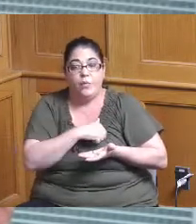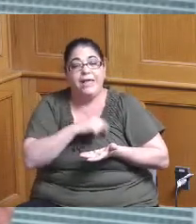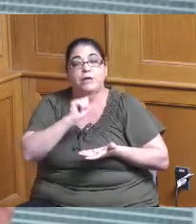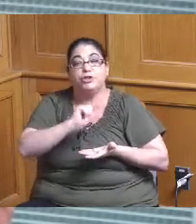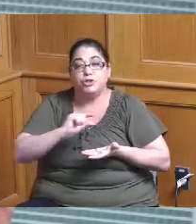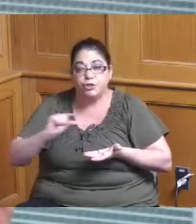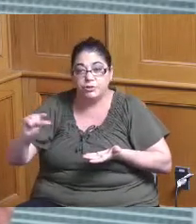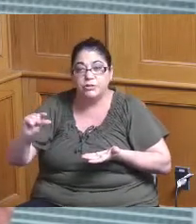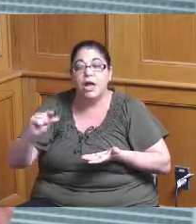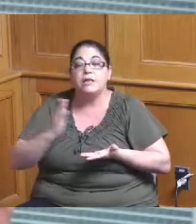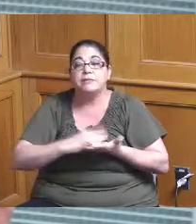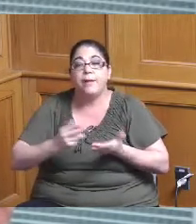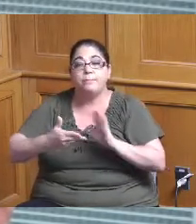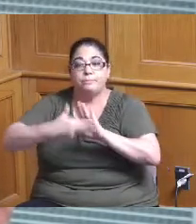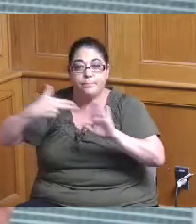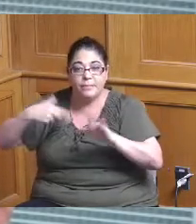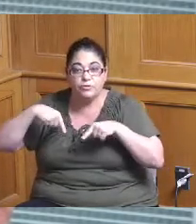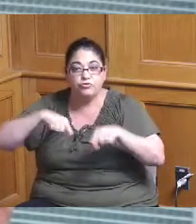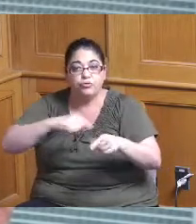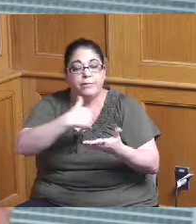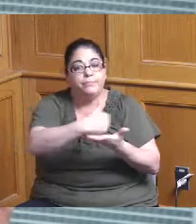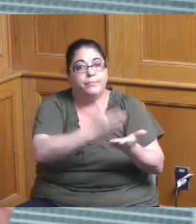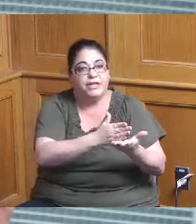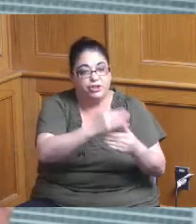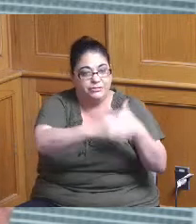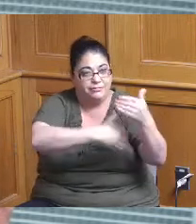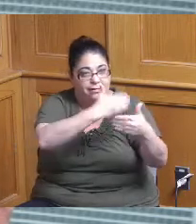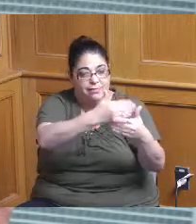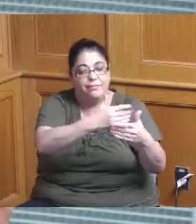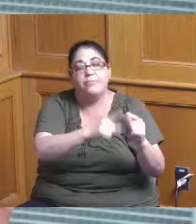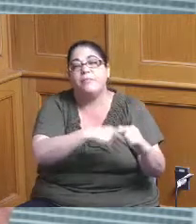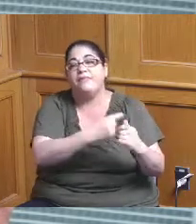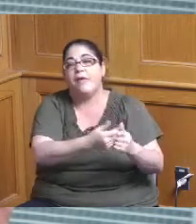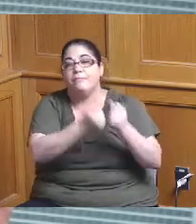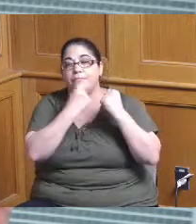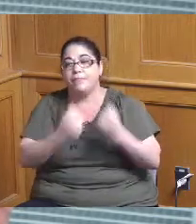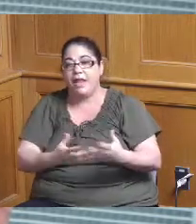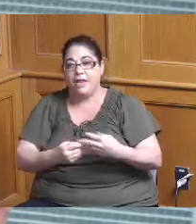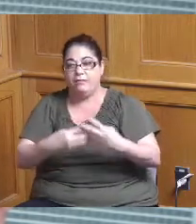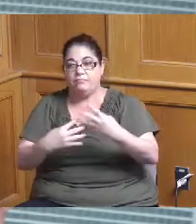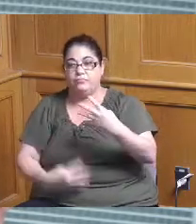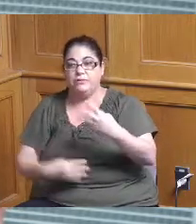appropriated during the budget cycle but many of the the project specific construction dollars